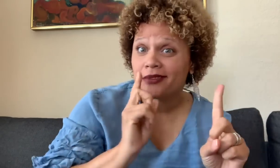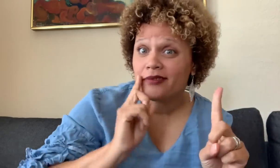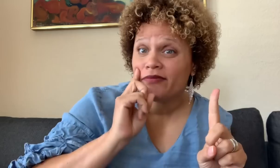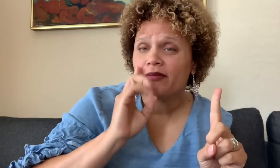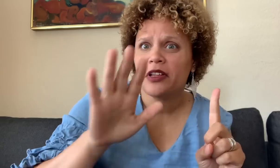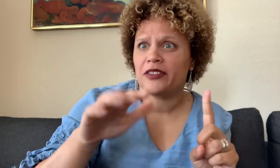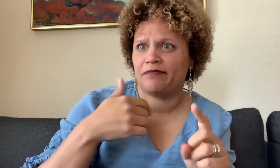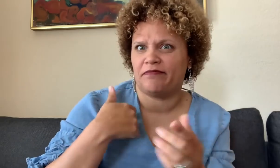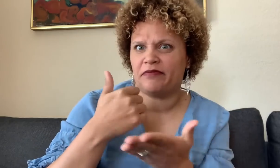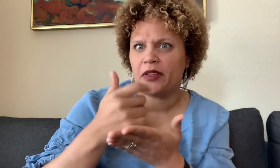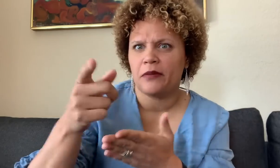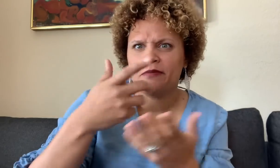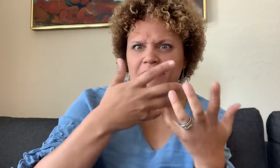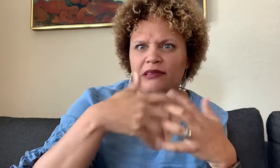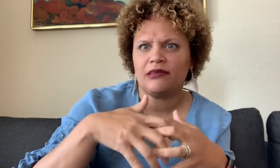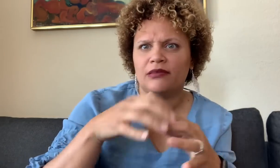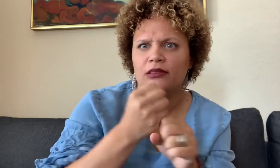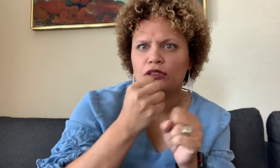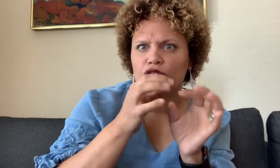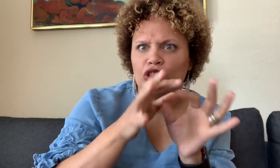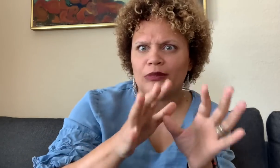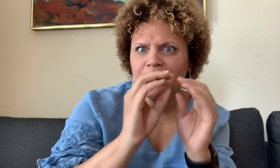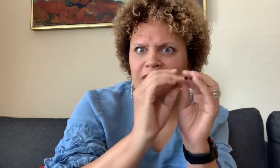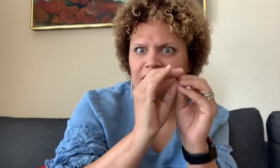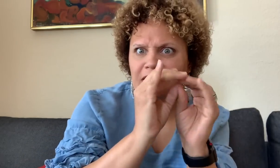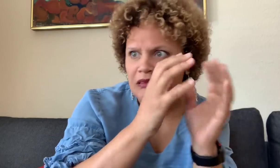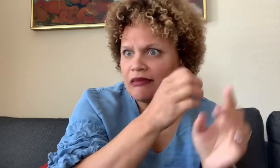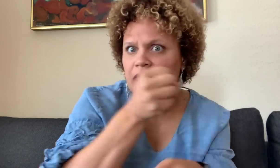If they are deaf, you can offer to arrange interpreting services on their behalf.